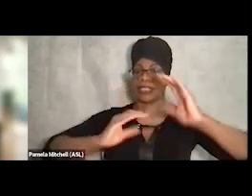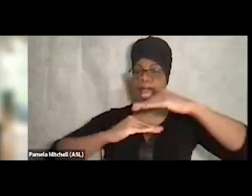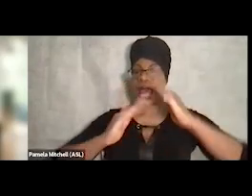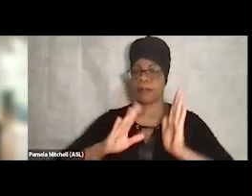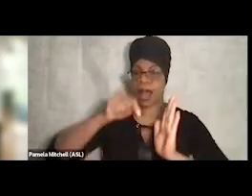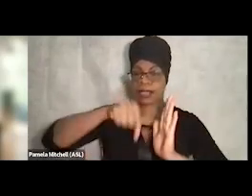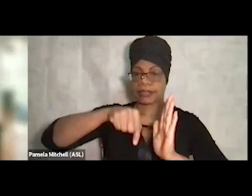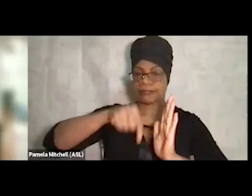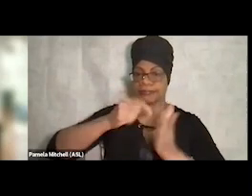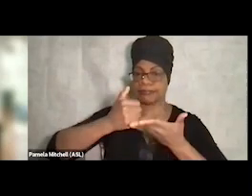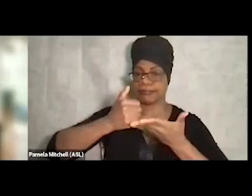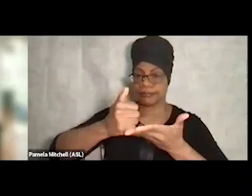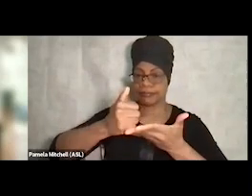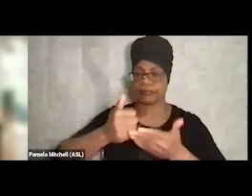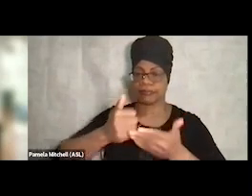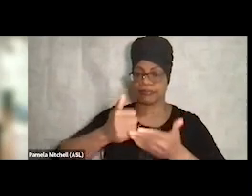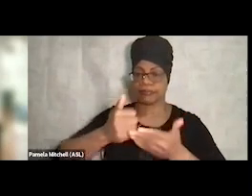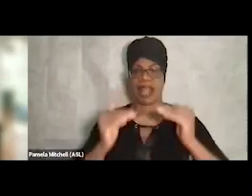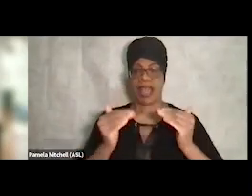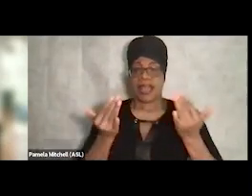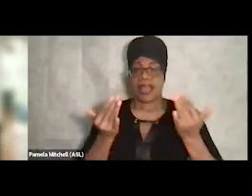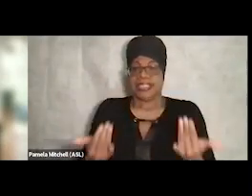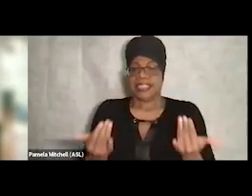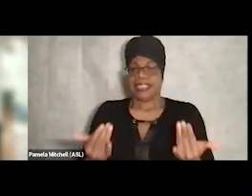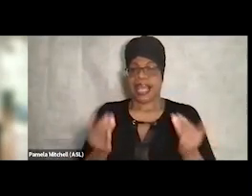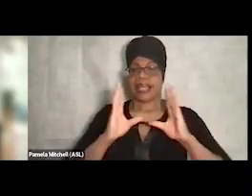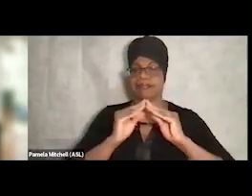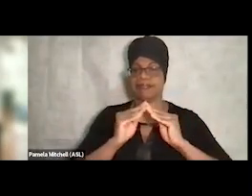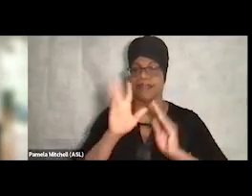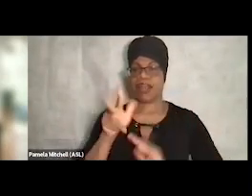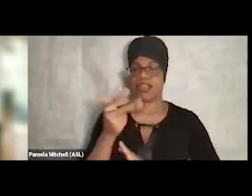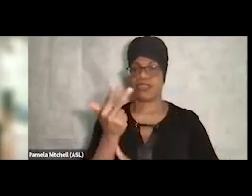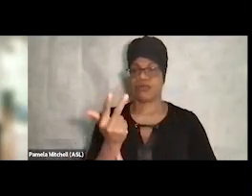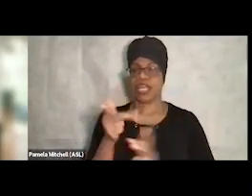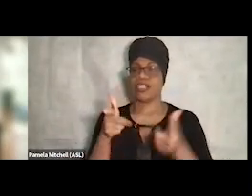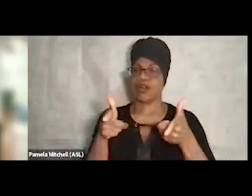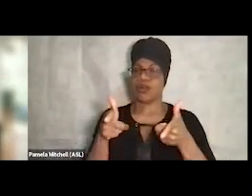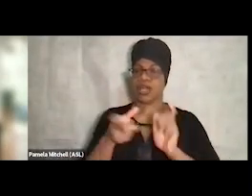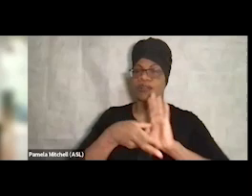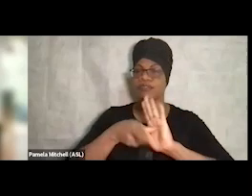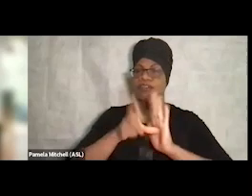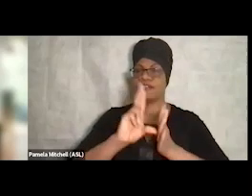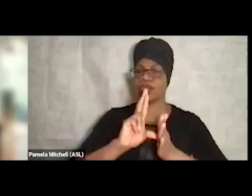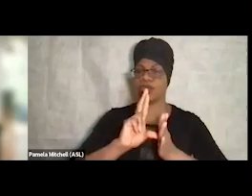Okay, so session three. So just as a quick refresher, in session one, we did kind of